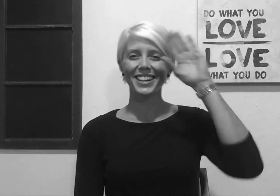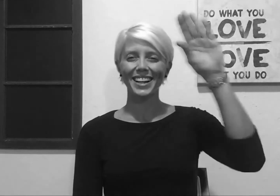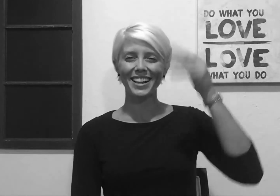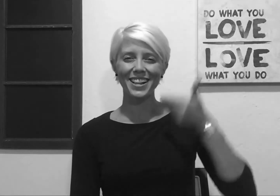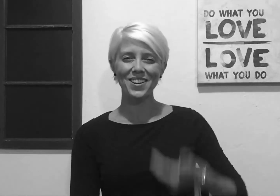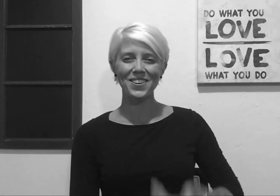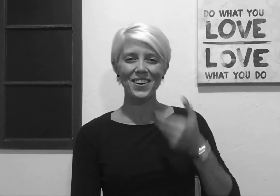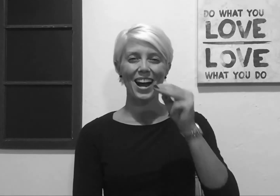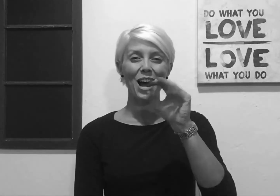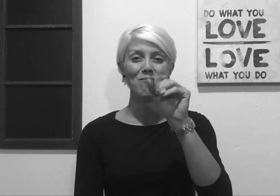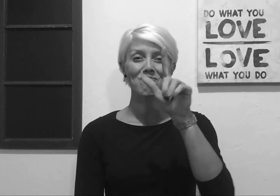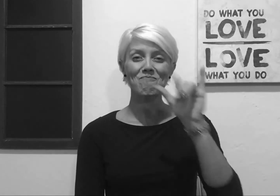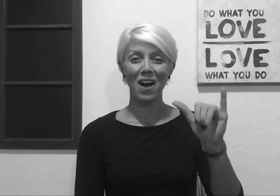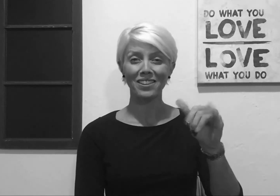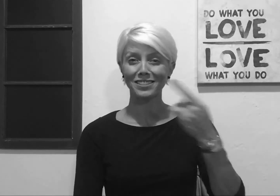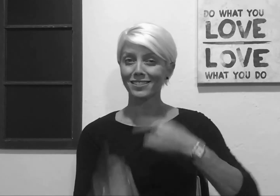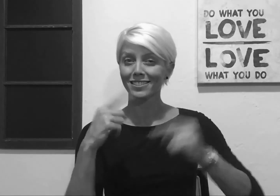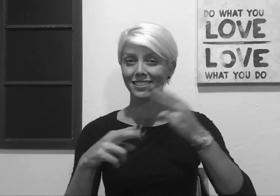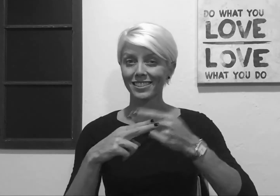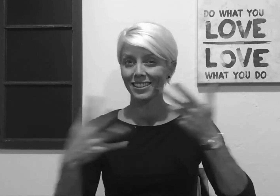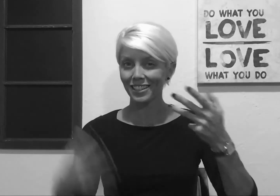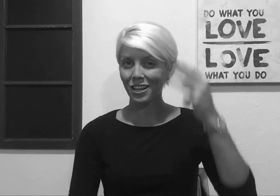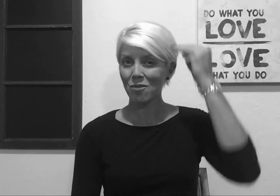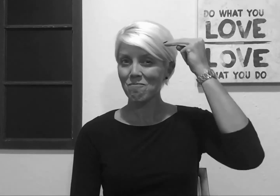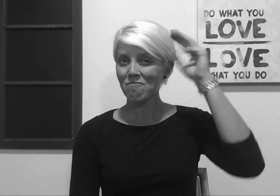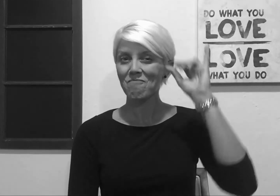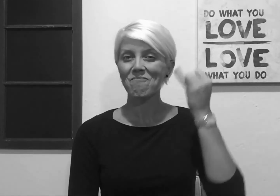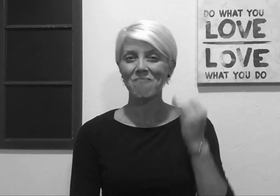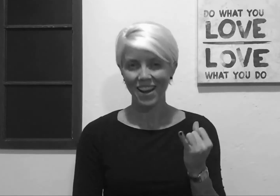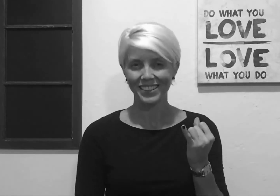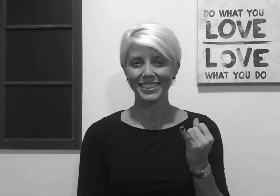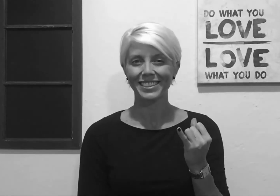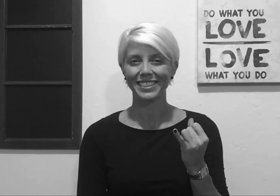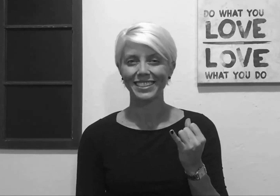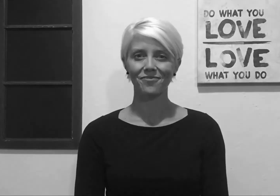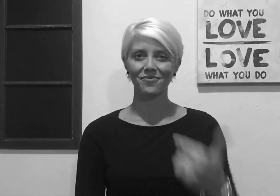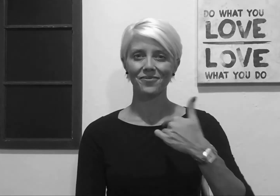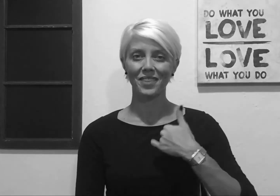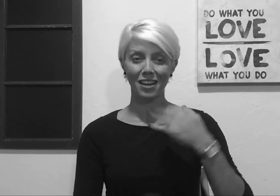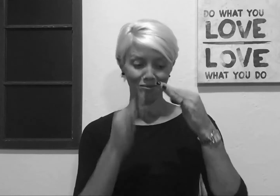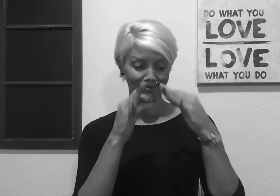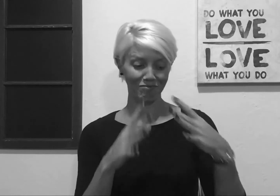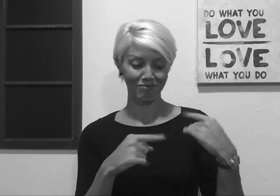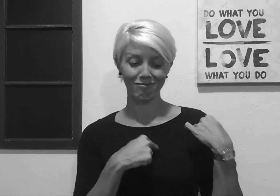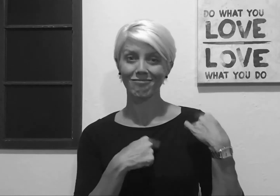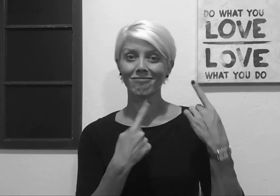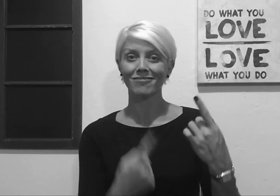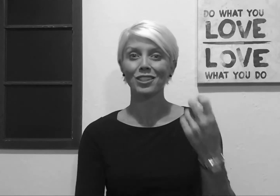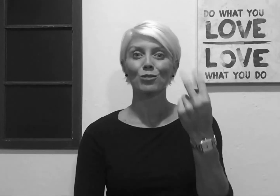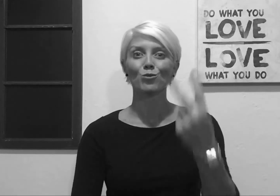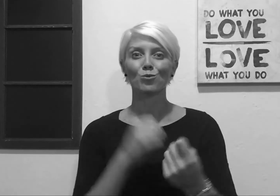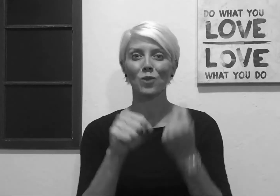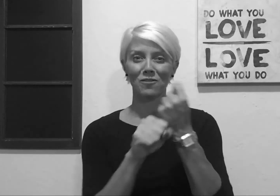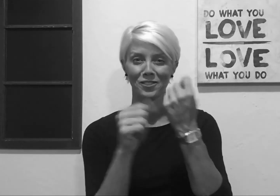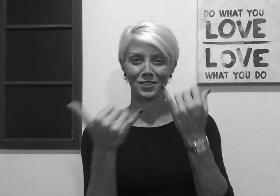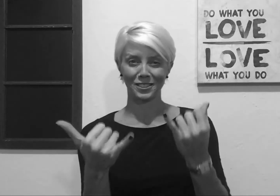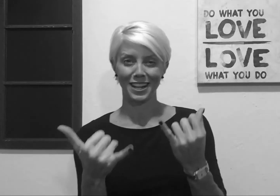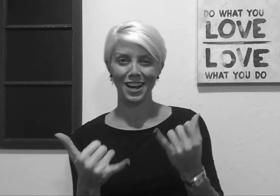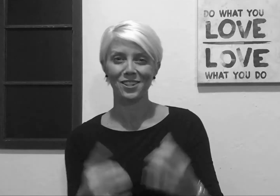Hello, I'm Molly. My sign name is this. I have been an interpreter for the last 12 years.